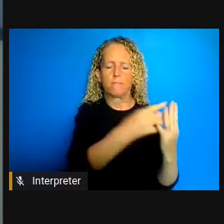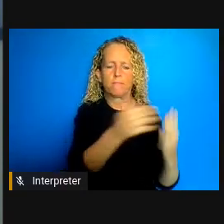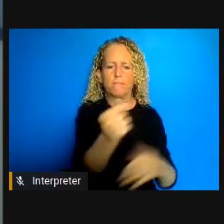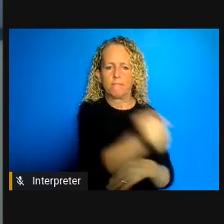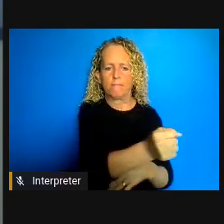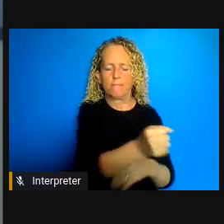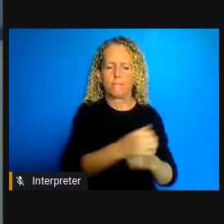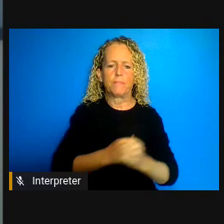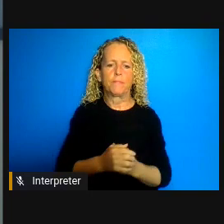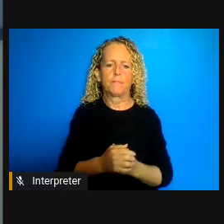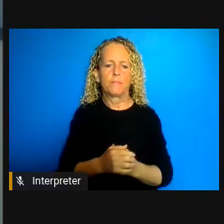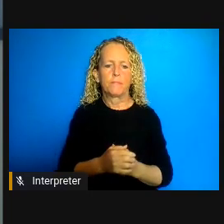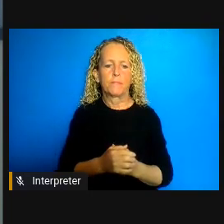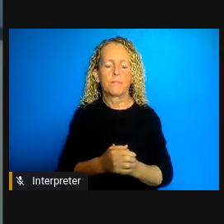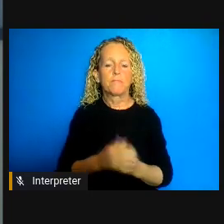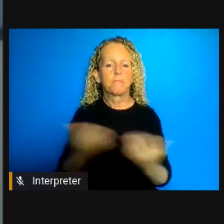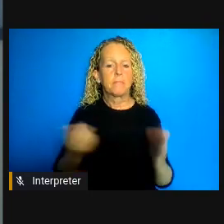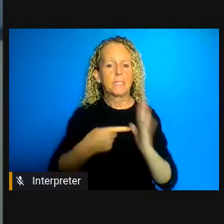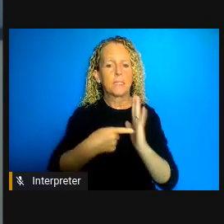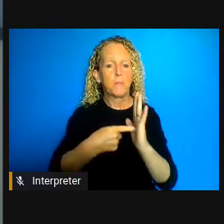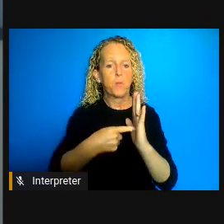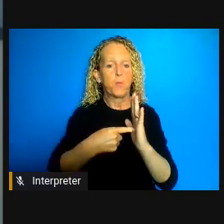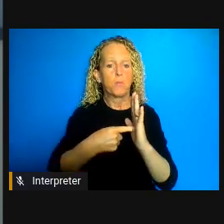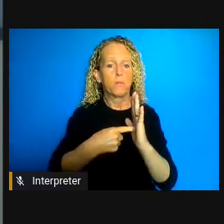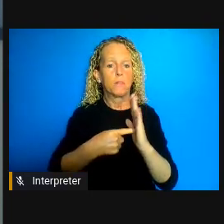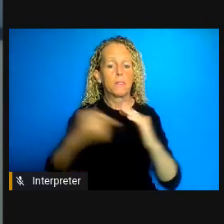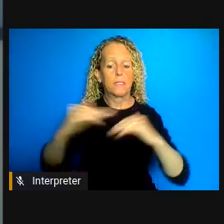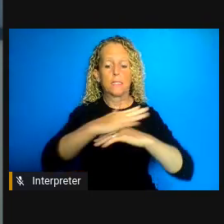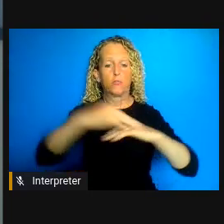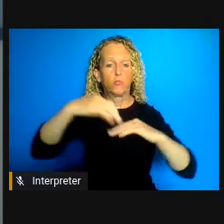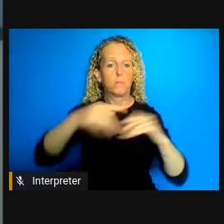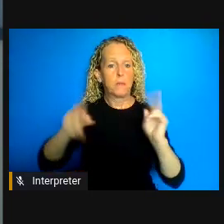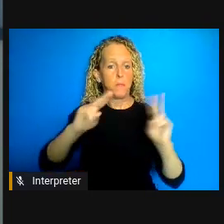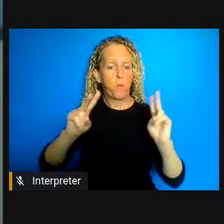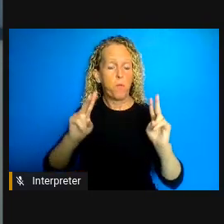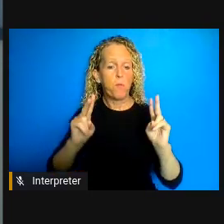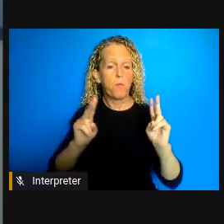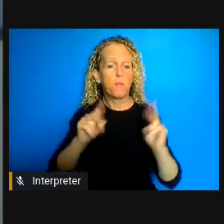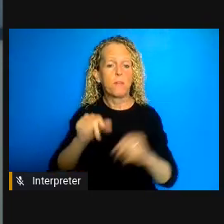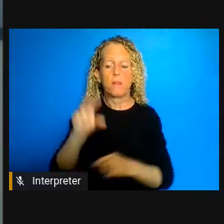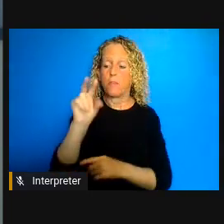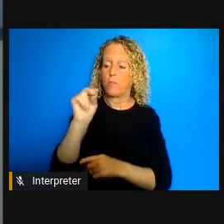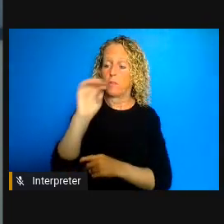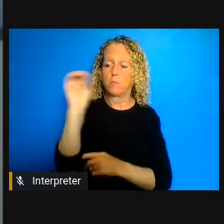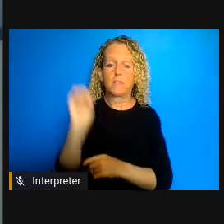indigenous people are forming 30% right now of incarcerated people in federal